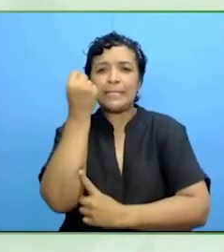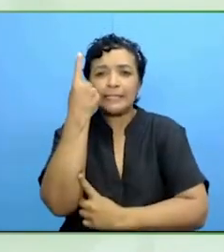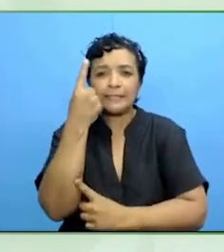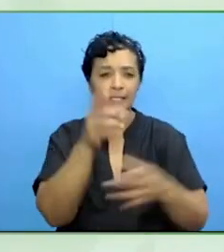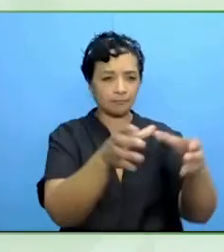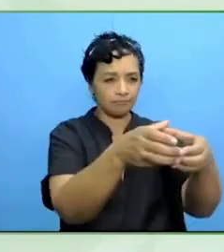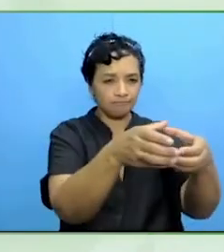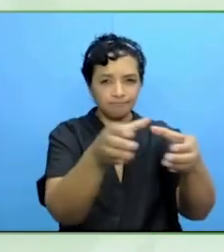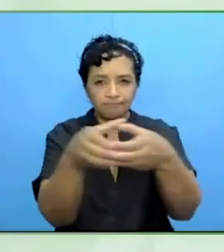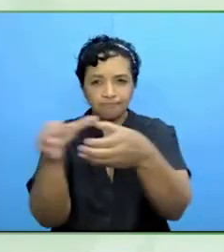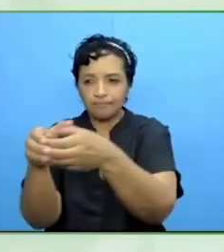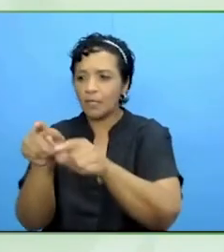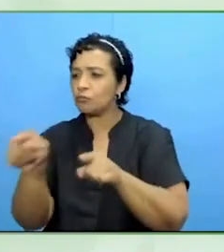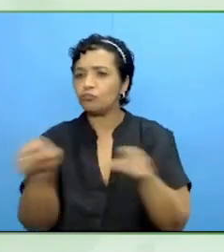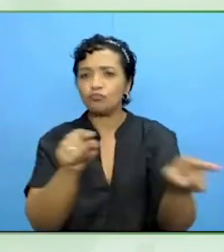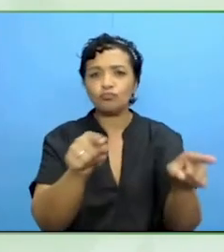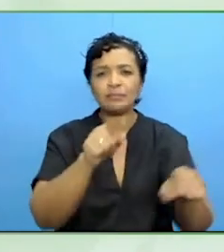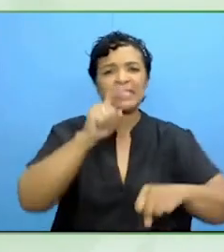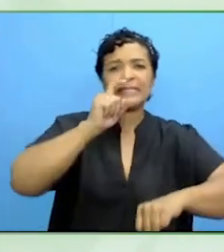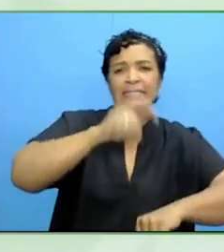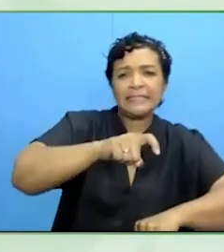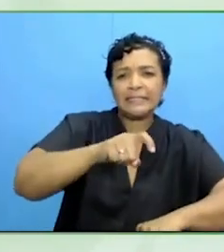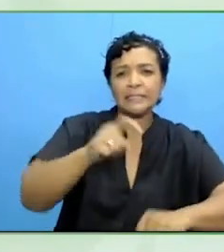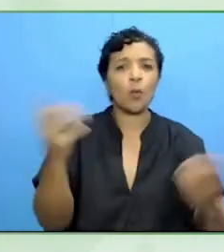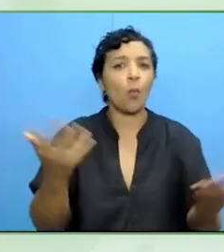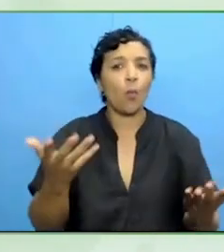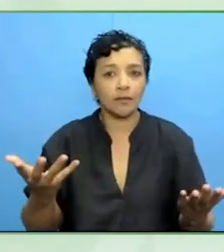The managing authorities, the authorities of the different countries.